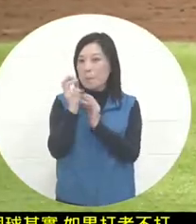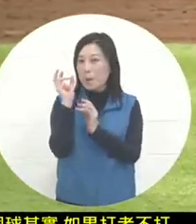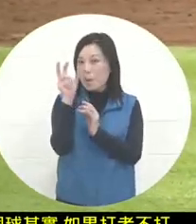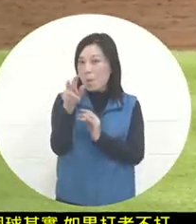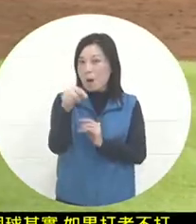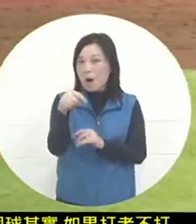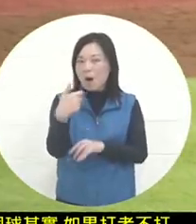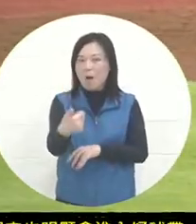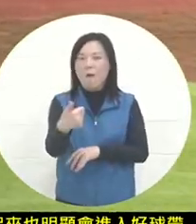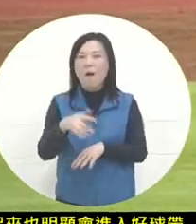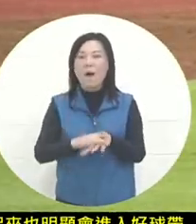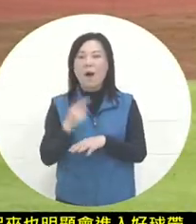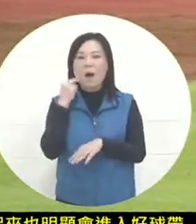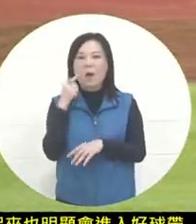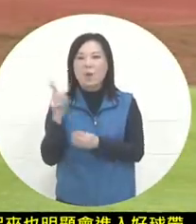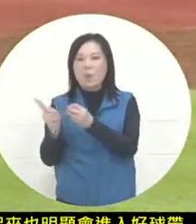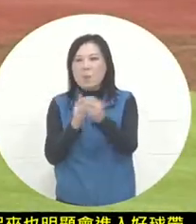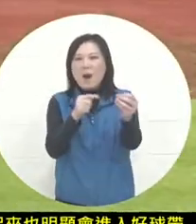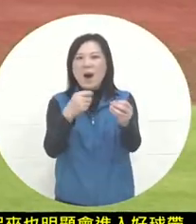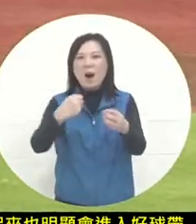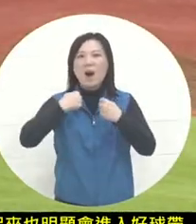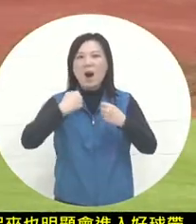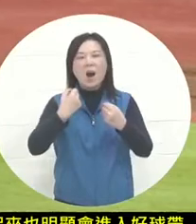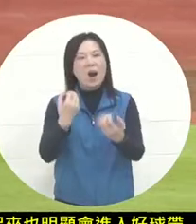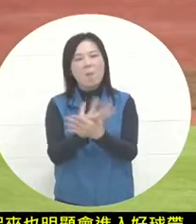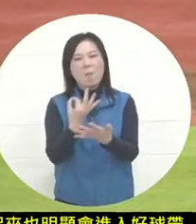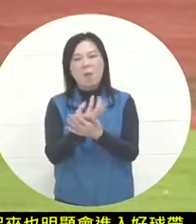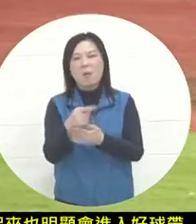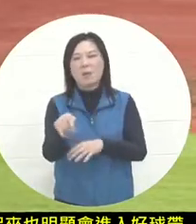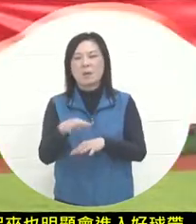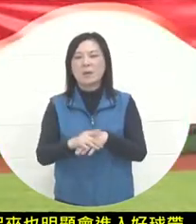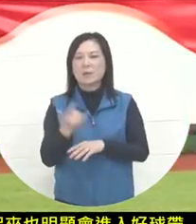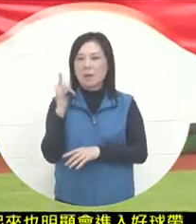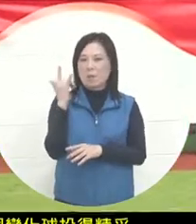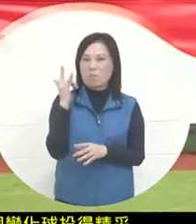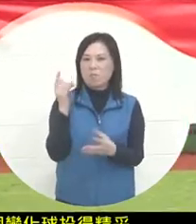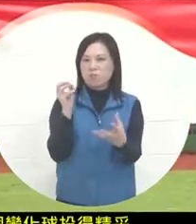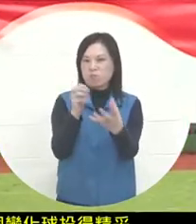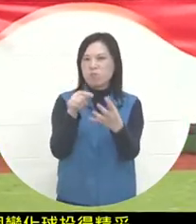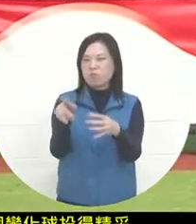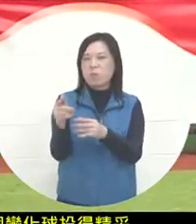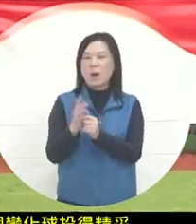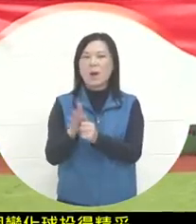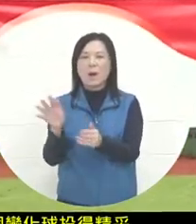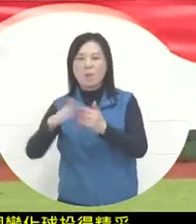and there is no way to attract it. When the ball was playing very strongly, it needed the help of a defensive teammate.